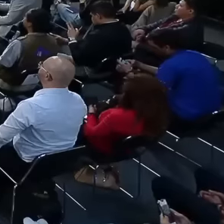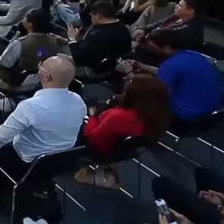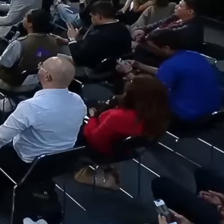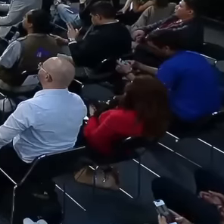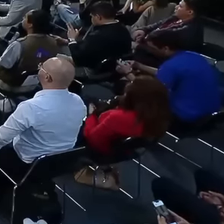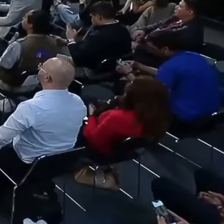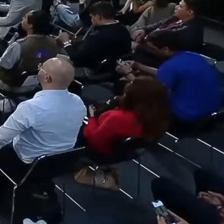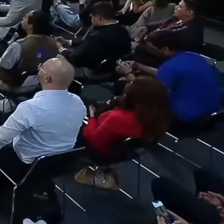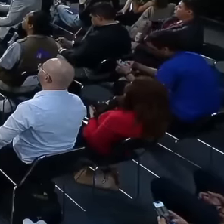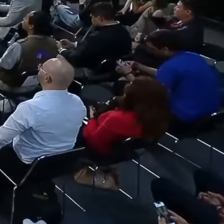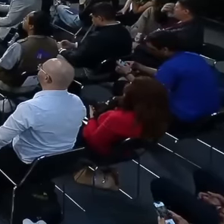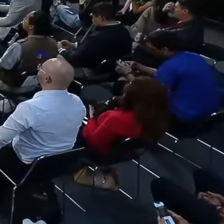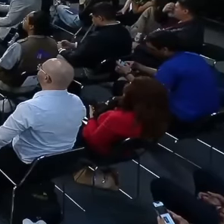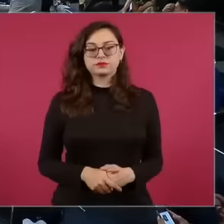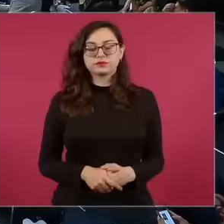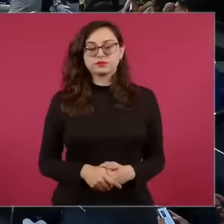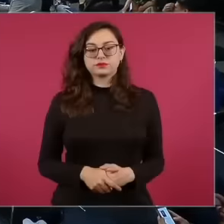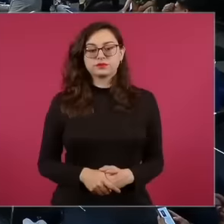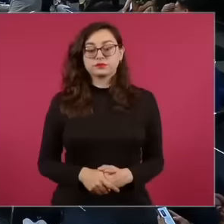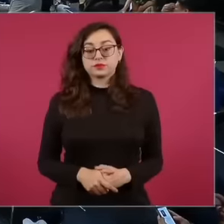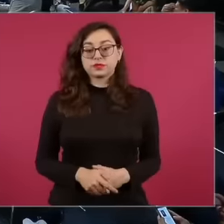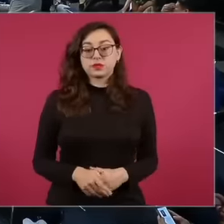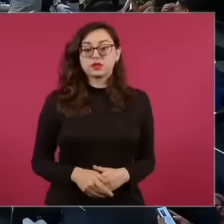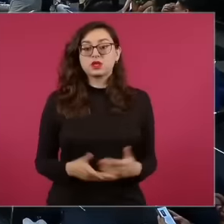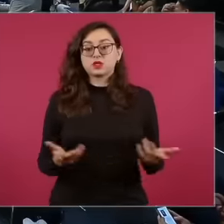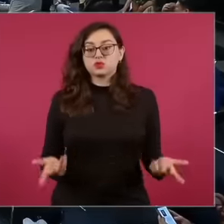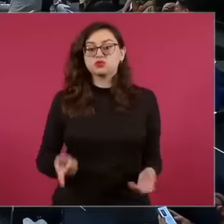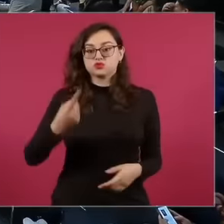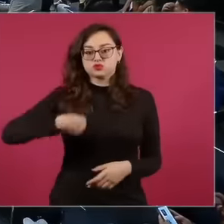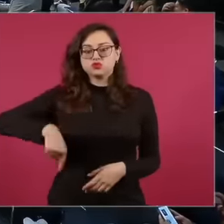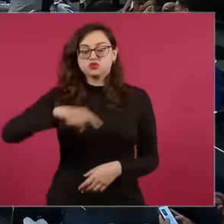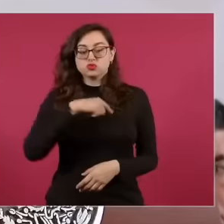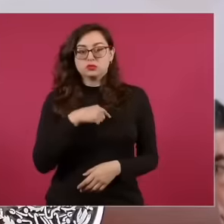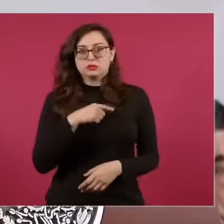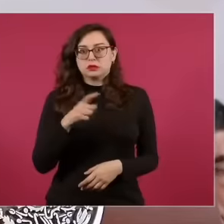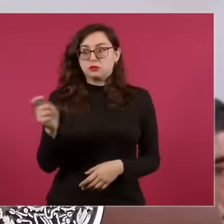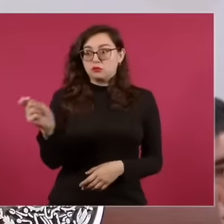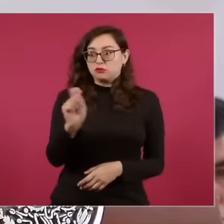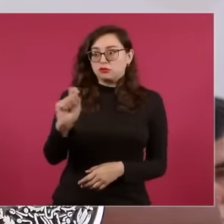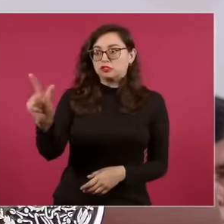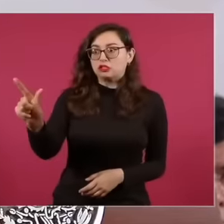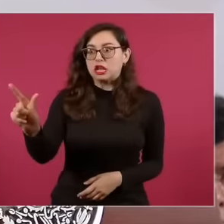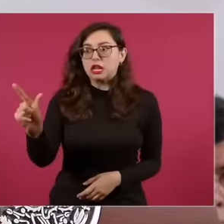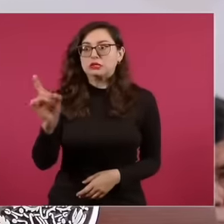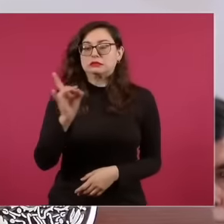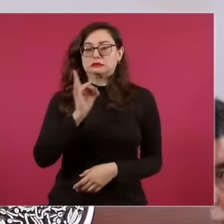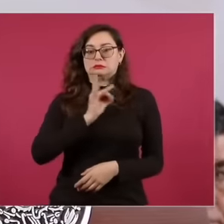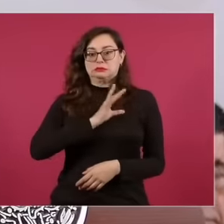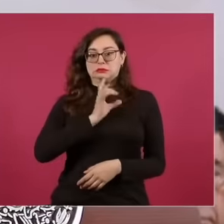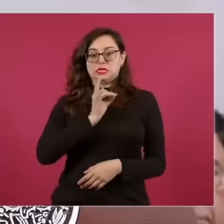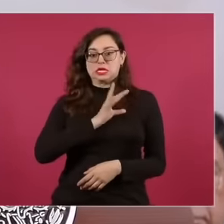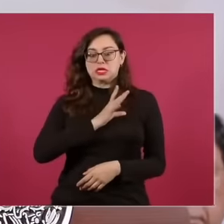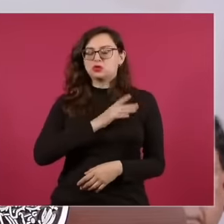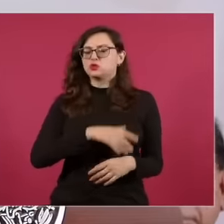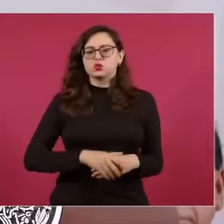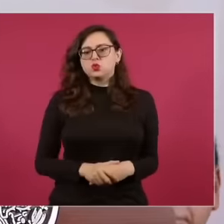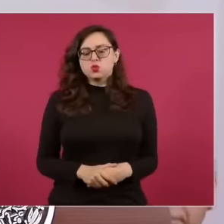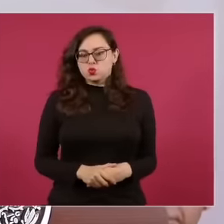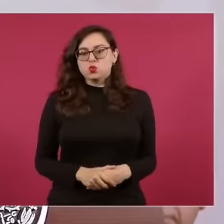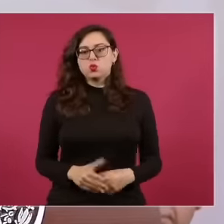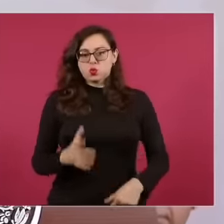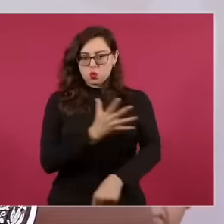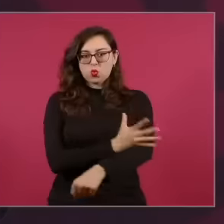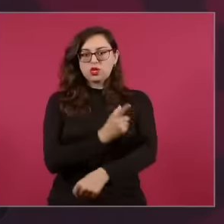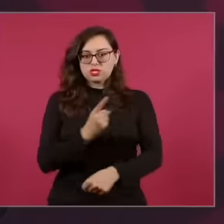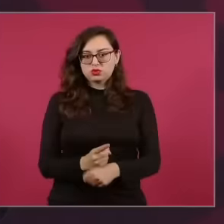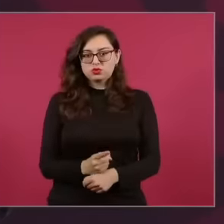professionalization if we are honest We have a lot to advance and it makes me very proud that someone